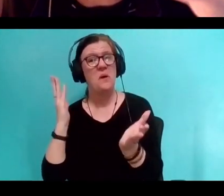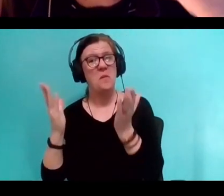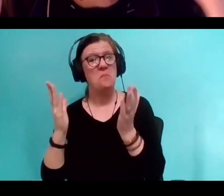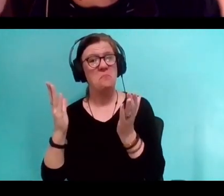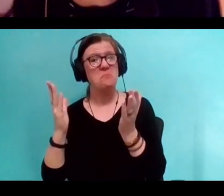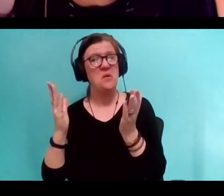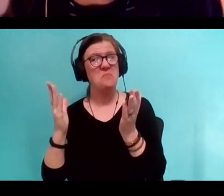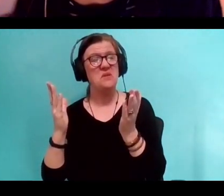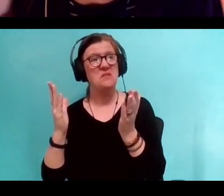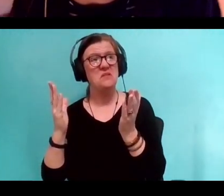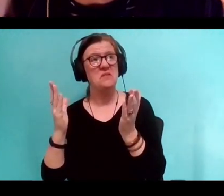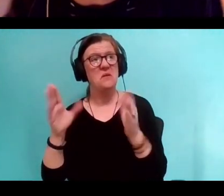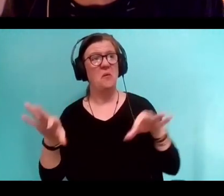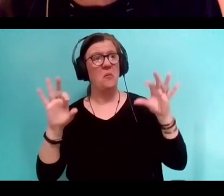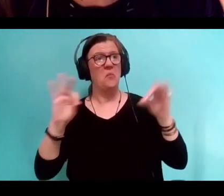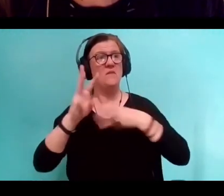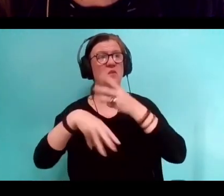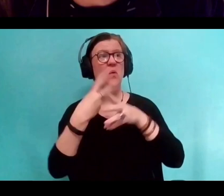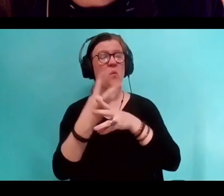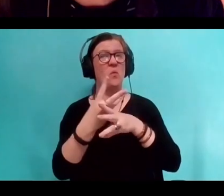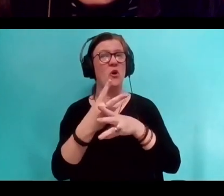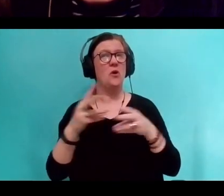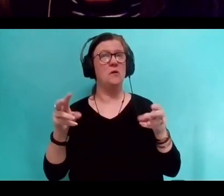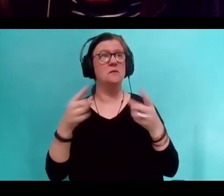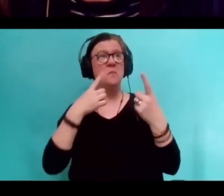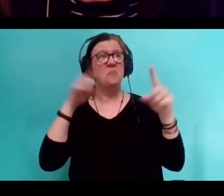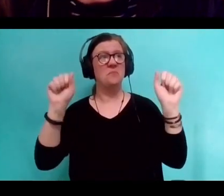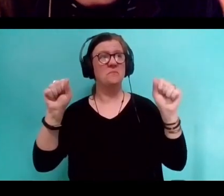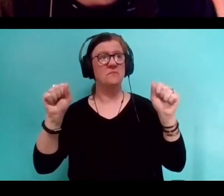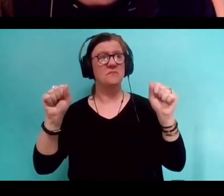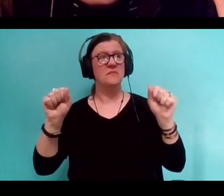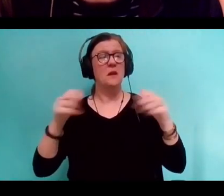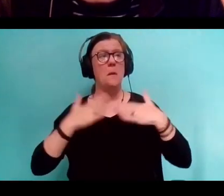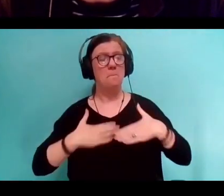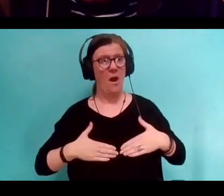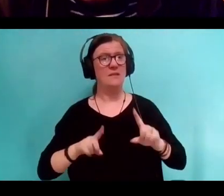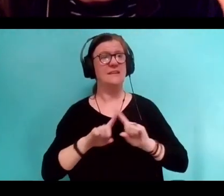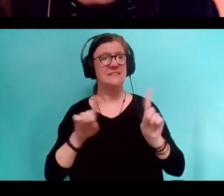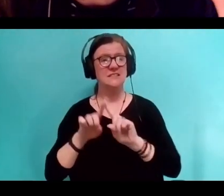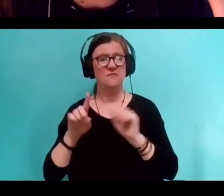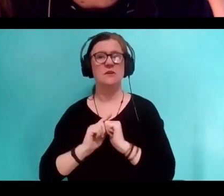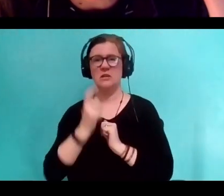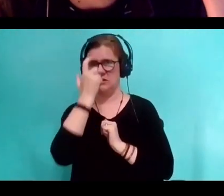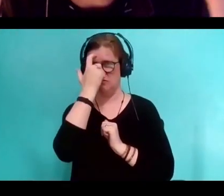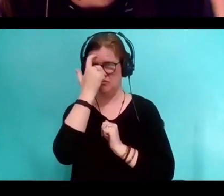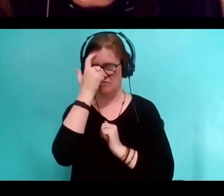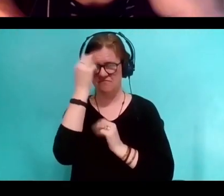is a place where things that are different bodily, neurologically can also be